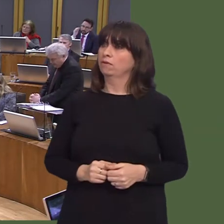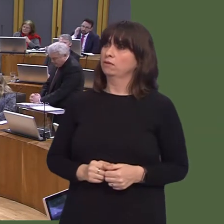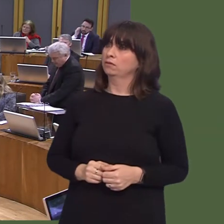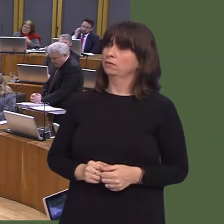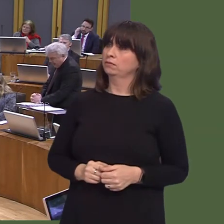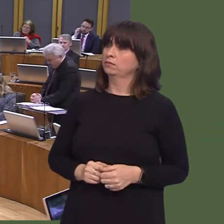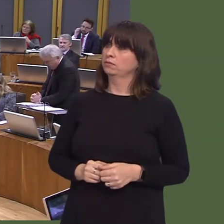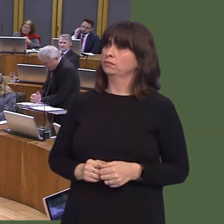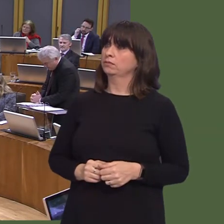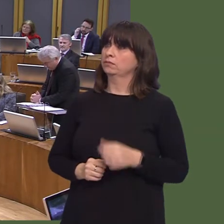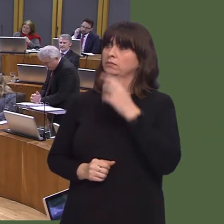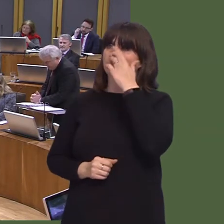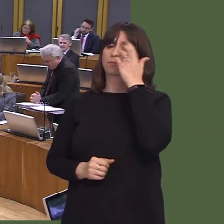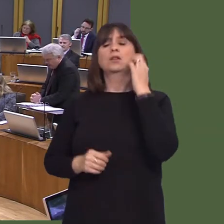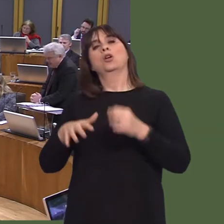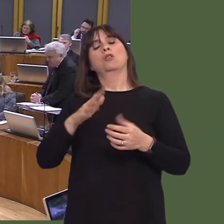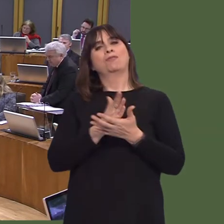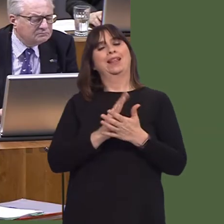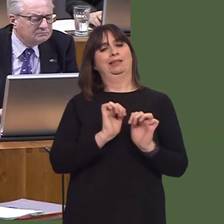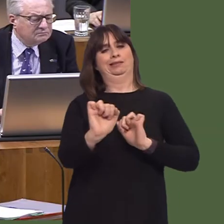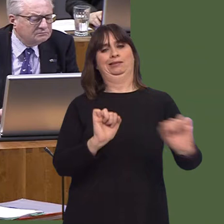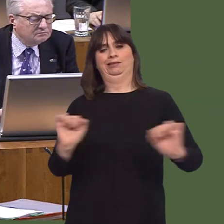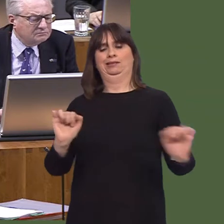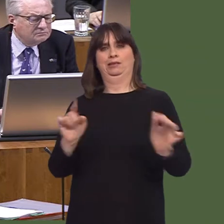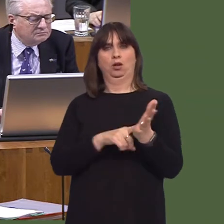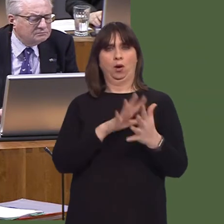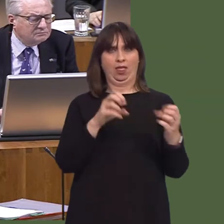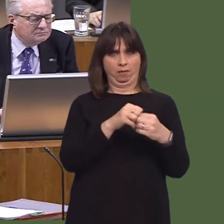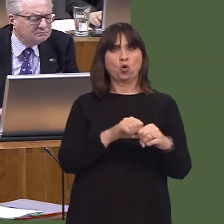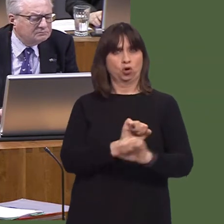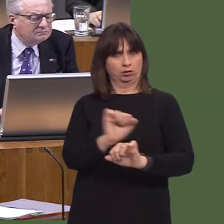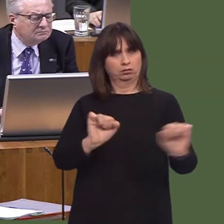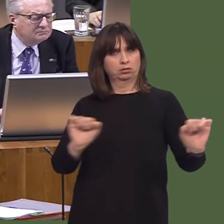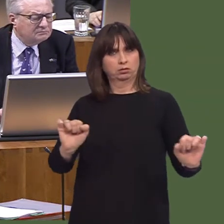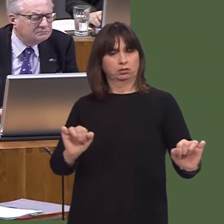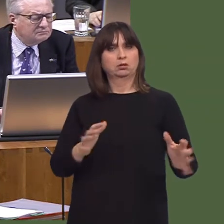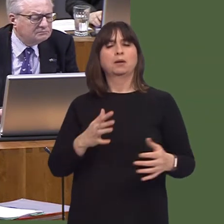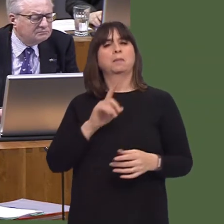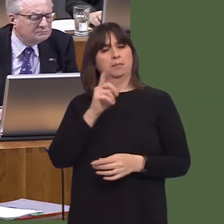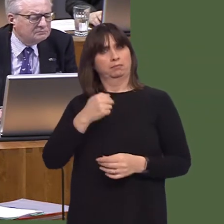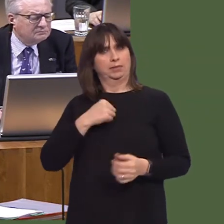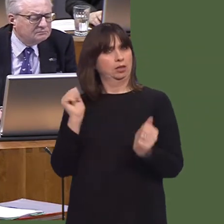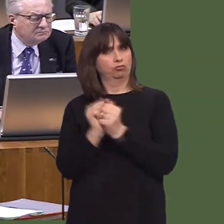But, when can I tell my constituents that they can expect to see this important part of the health service being stabilised, because to date, despite the programme, it's clear